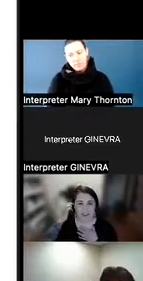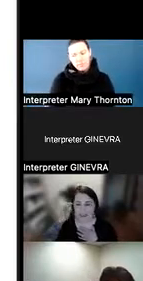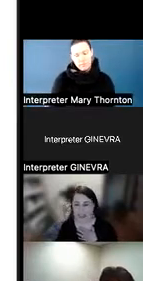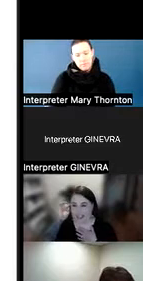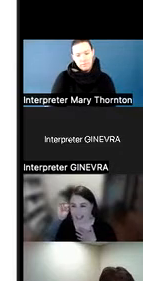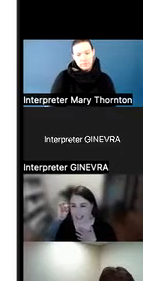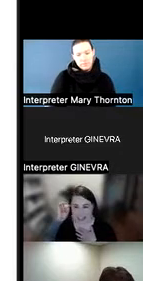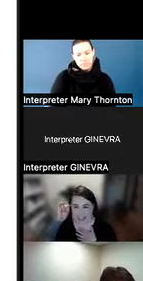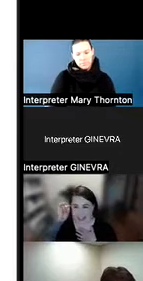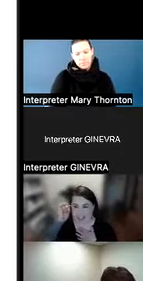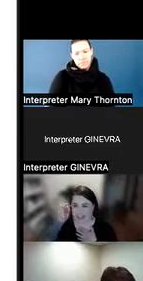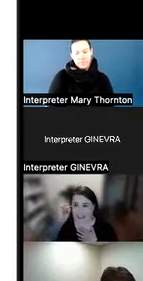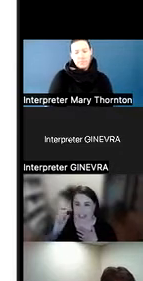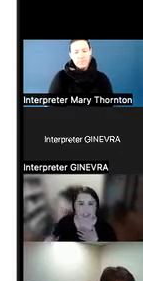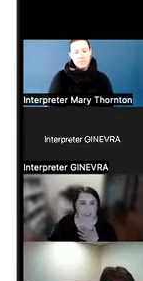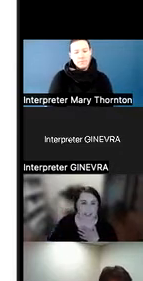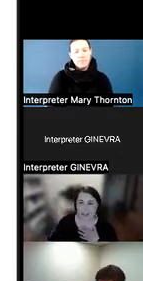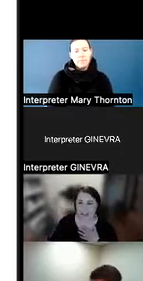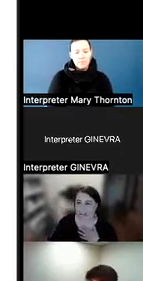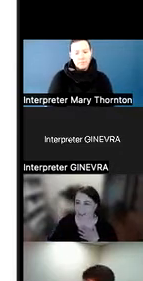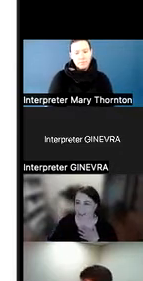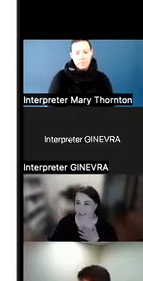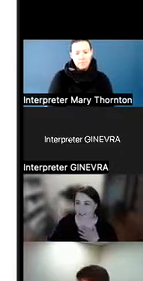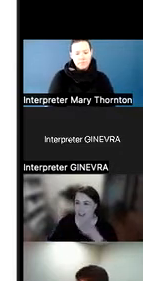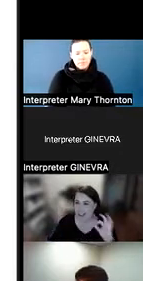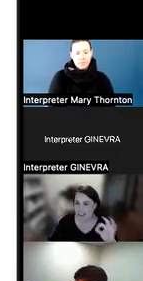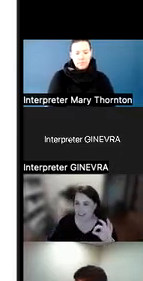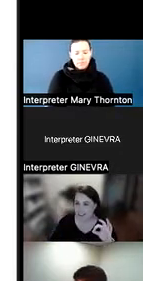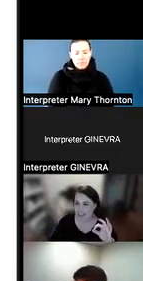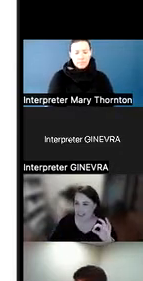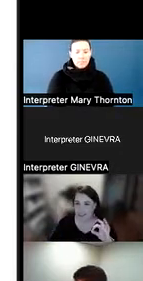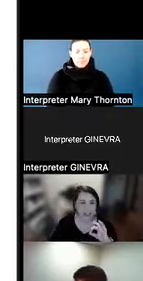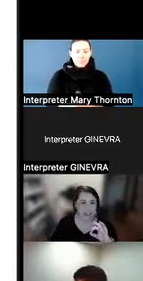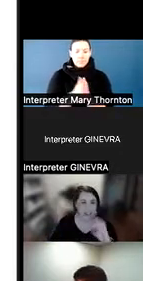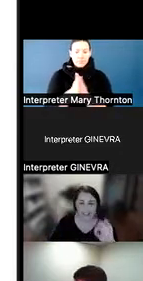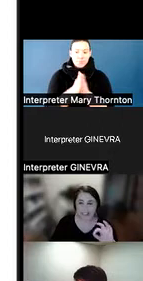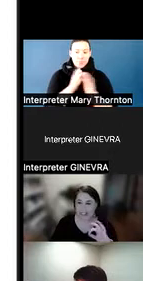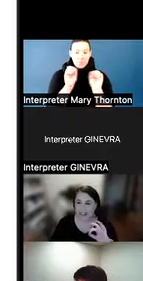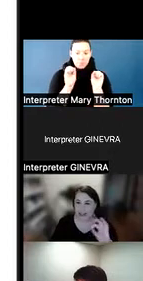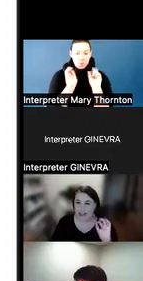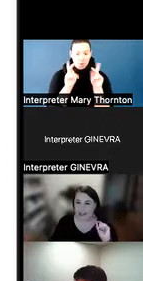OK. I think we are all here? Yes.